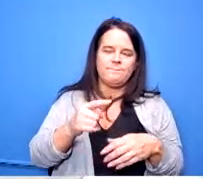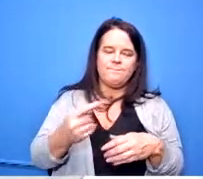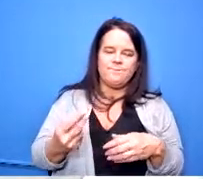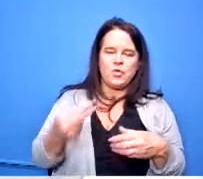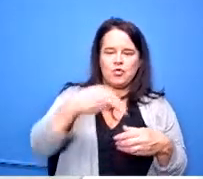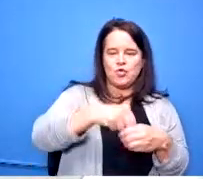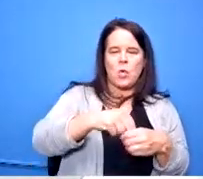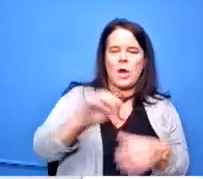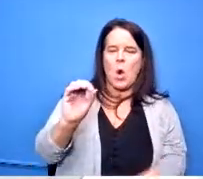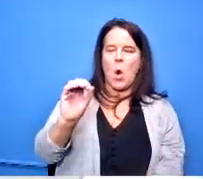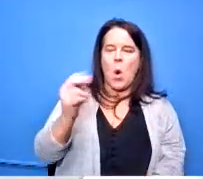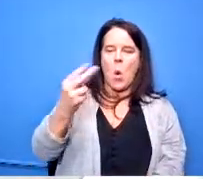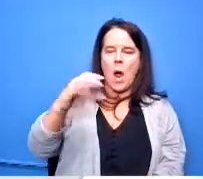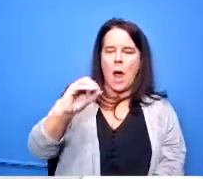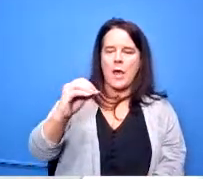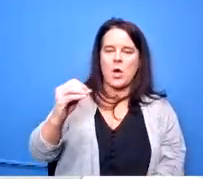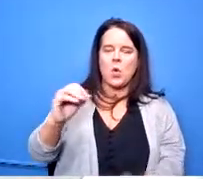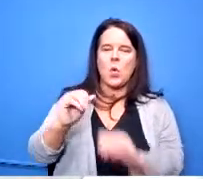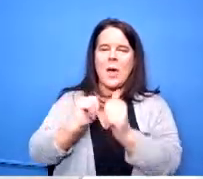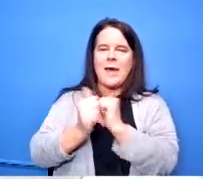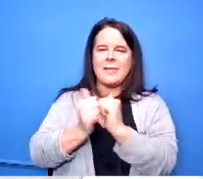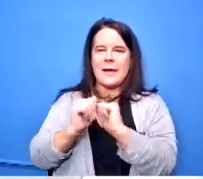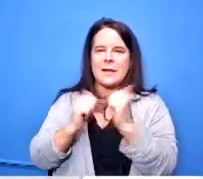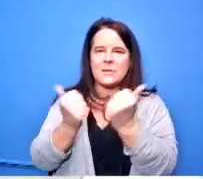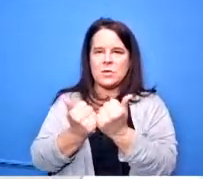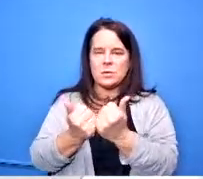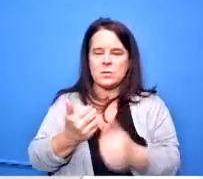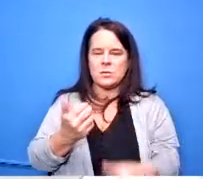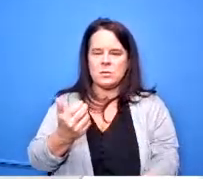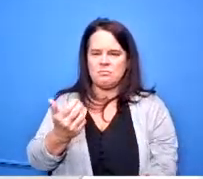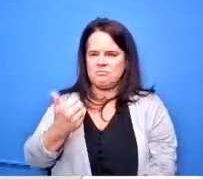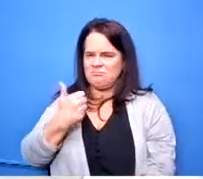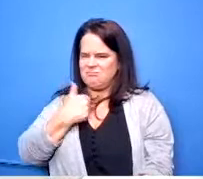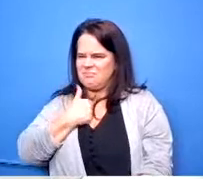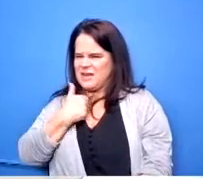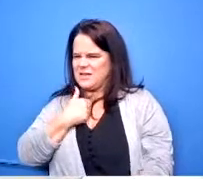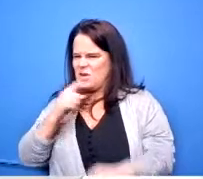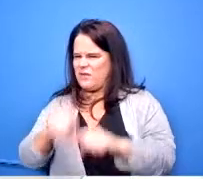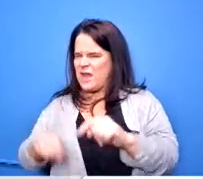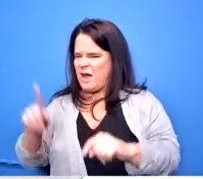now i know on mine i'm not getting able to click is anybody else having that same issue yeah it's